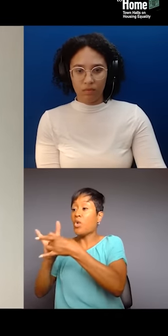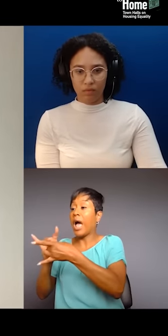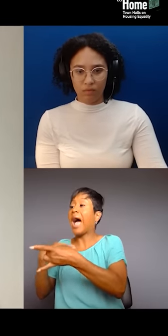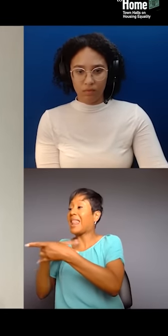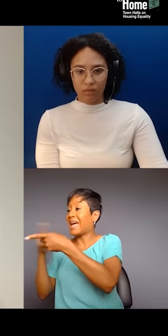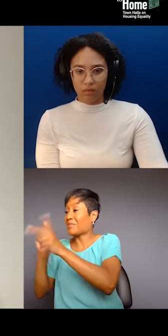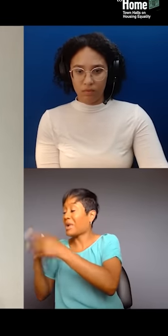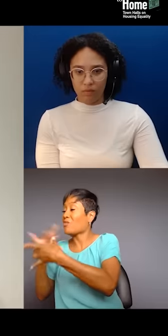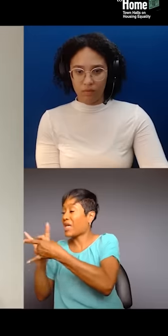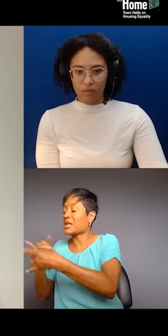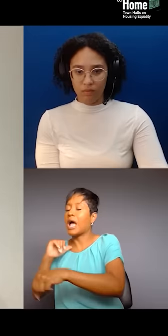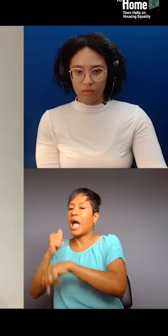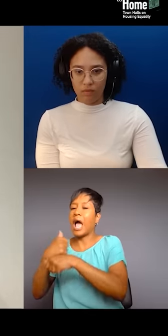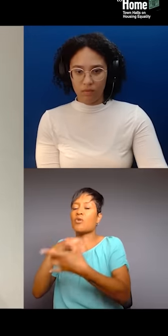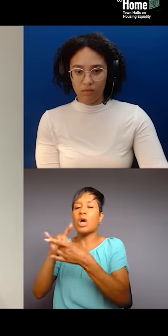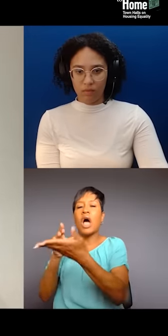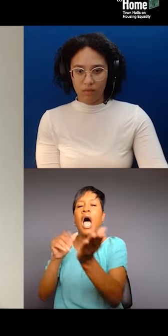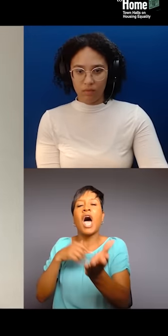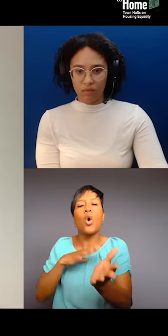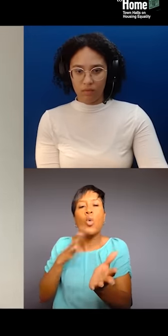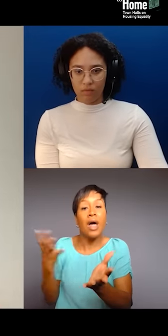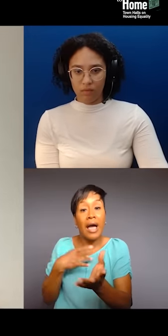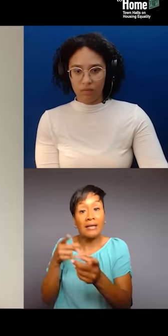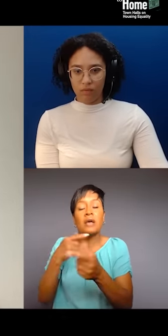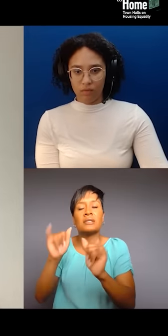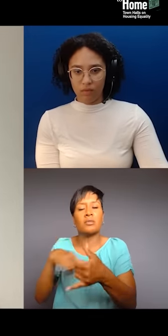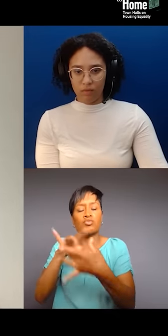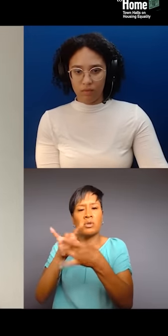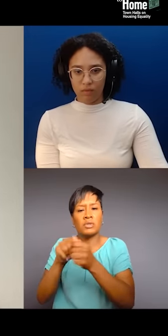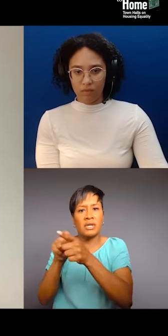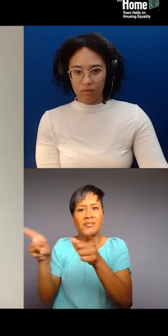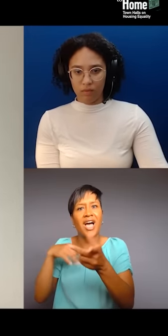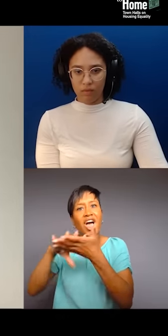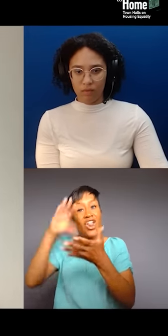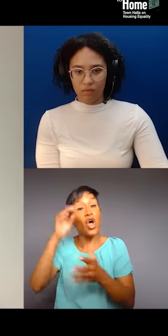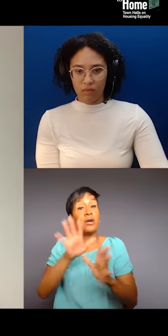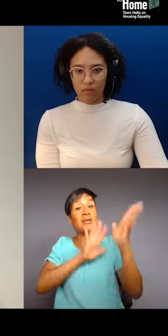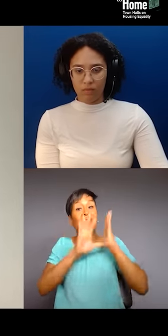who work in the civil rights movement with Martin Luther King. So, I just think that we can shape